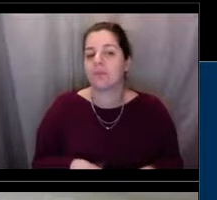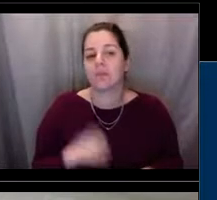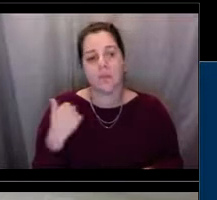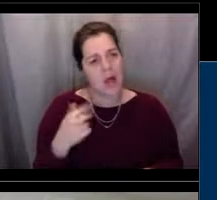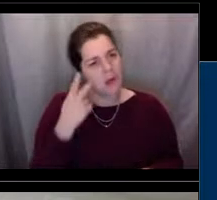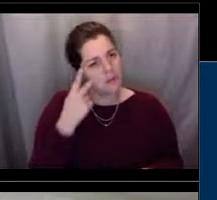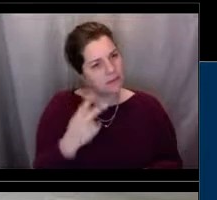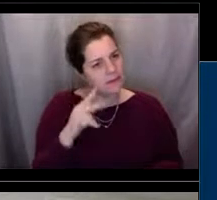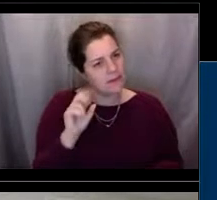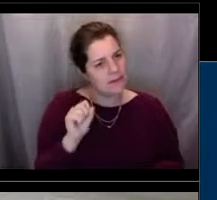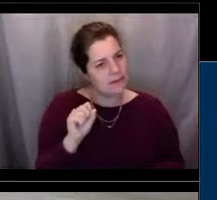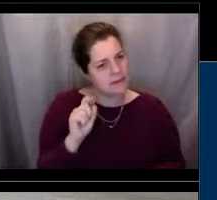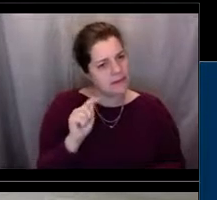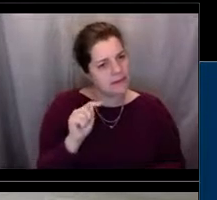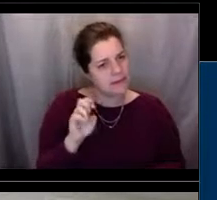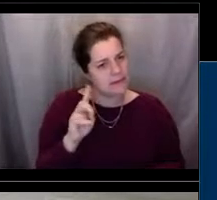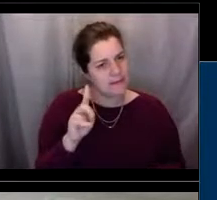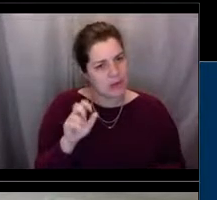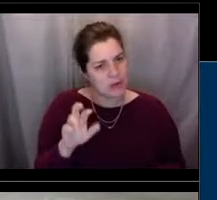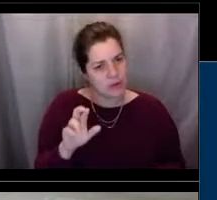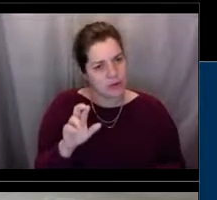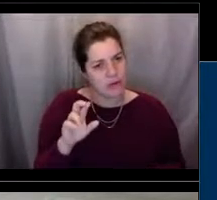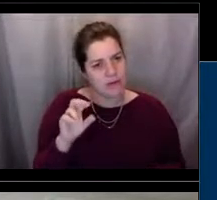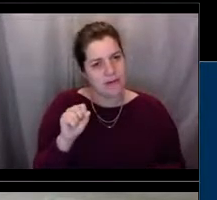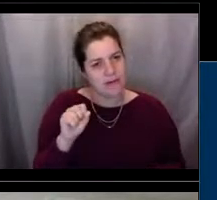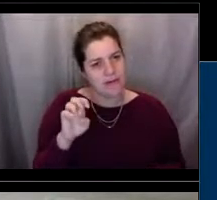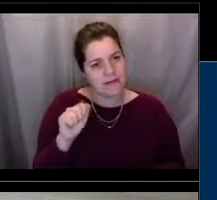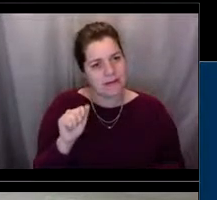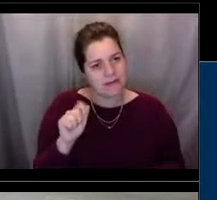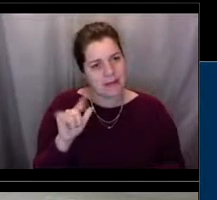so they didn't actually have to go to jail, but do people go to jail